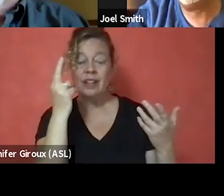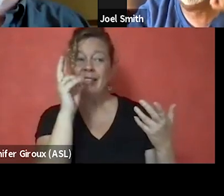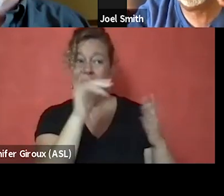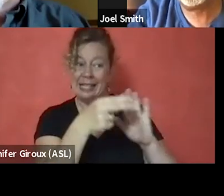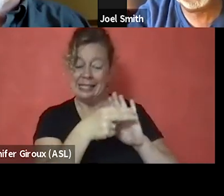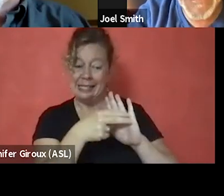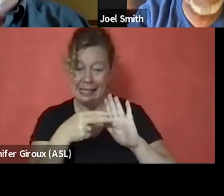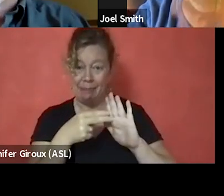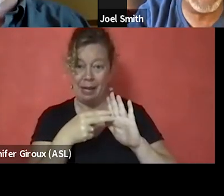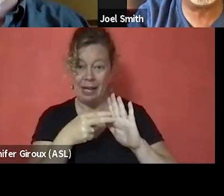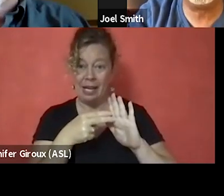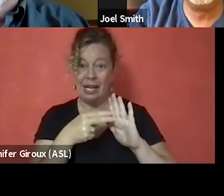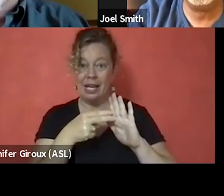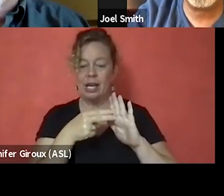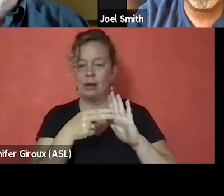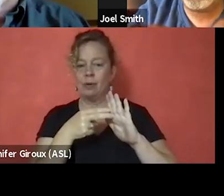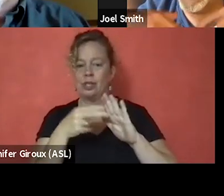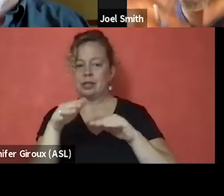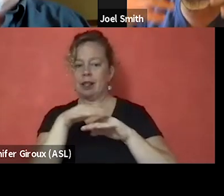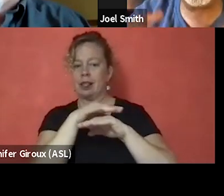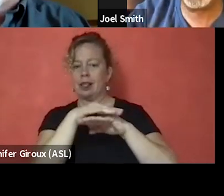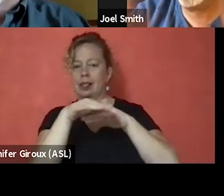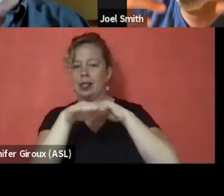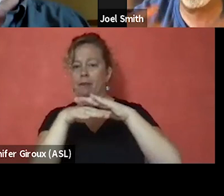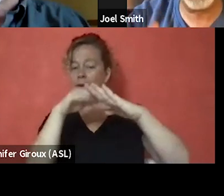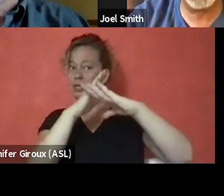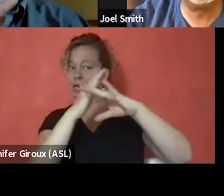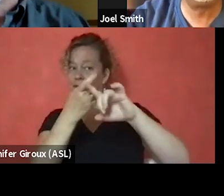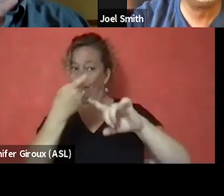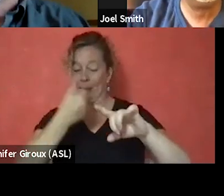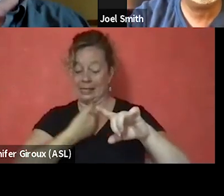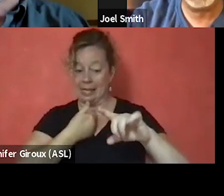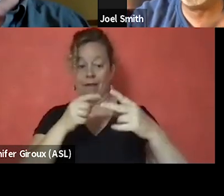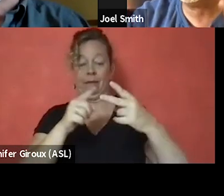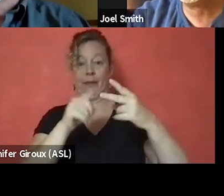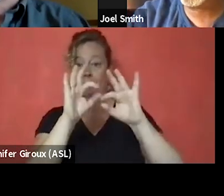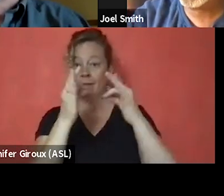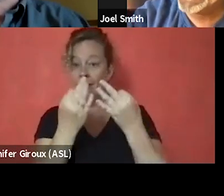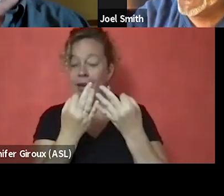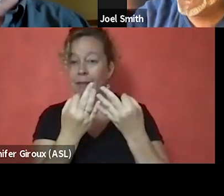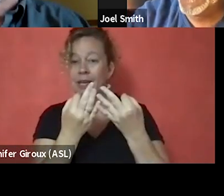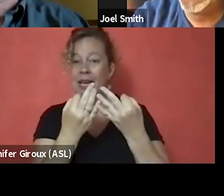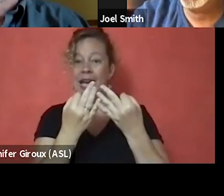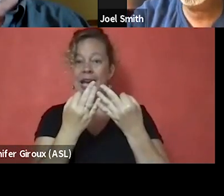was just a layer of protection for myself, for my family. And it was so conditioned